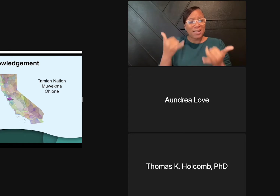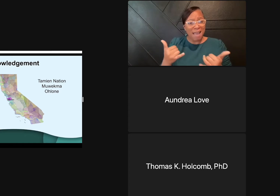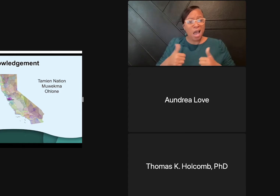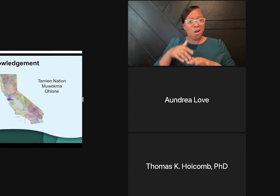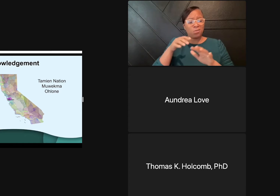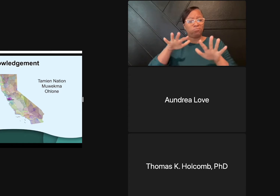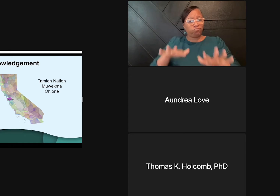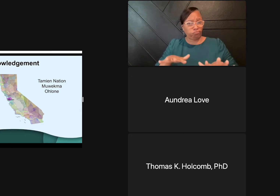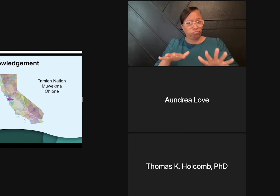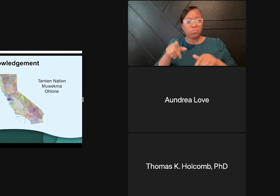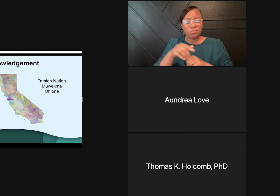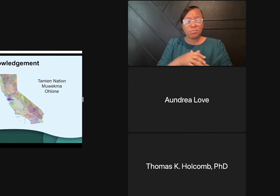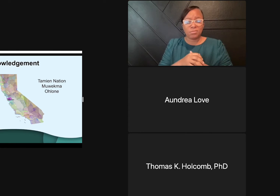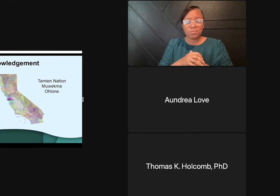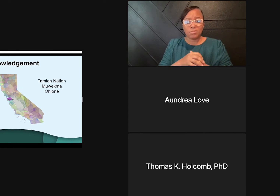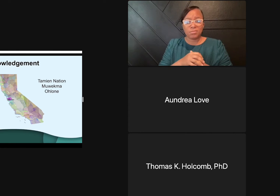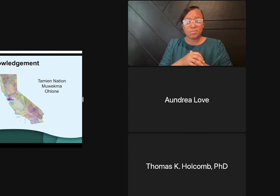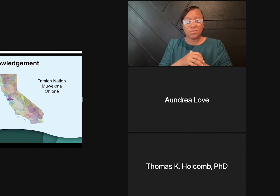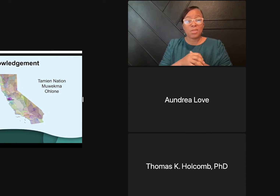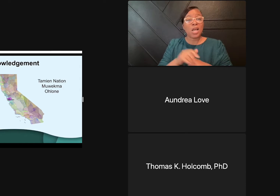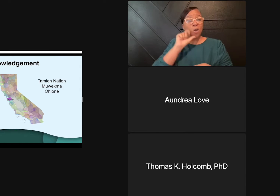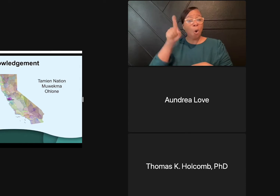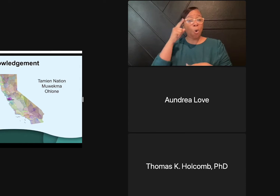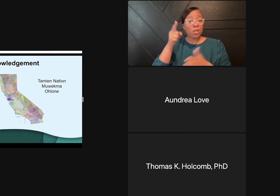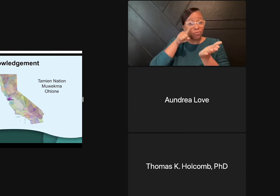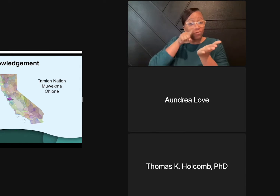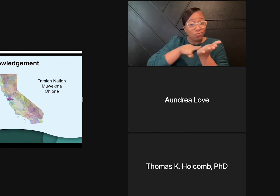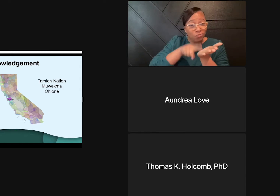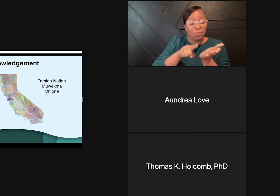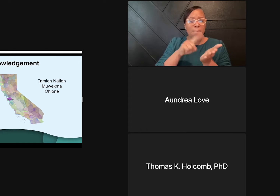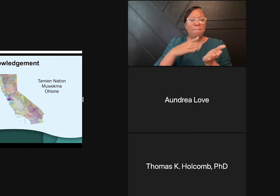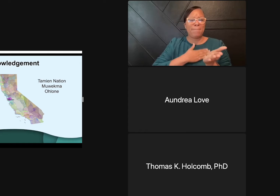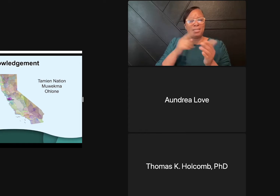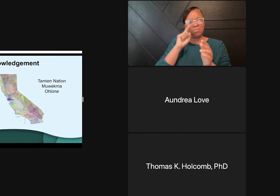So if you are interested, do please research the land